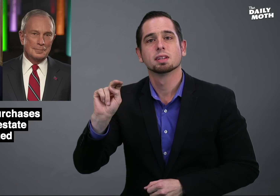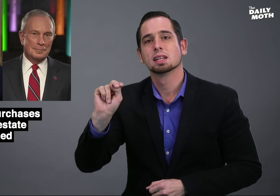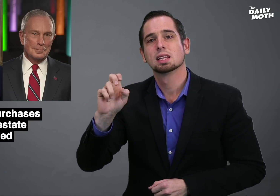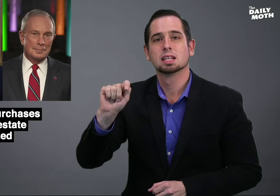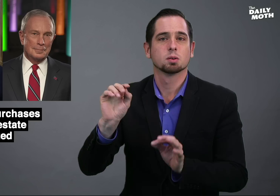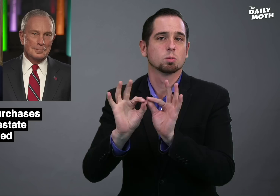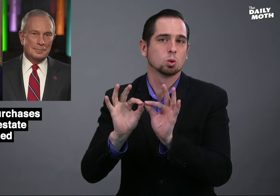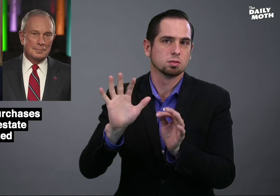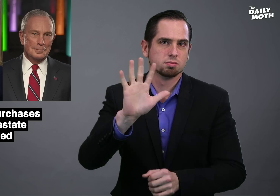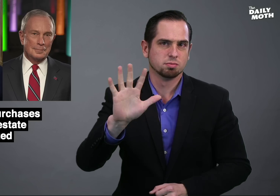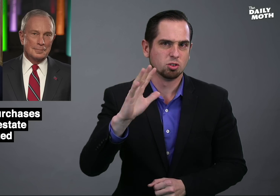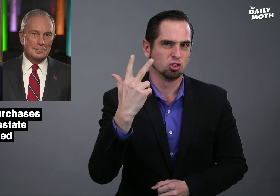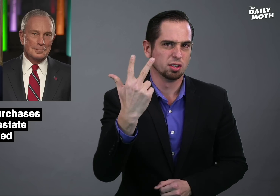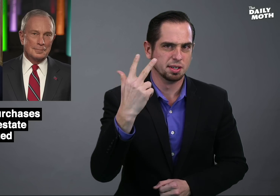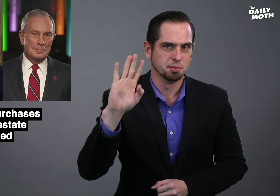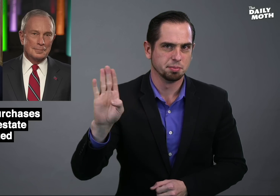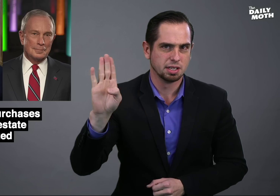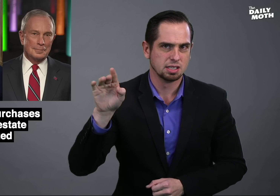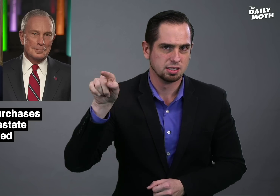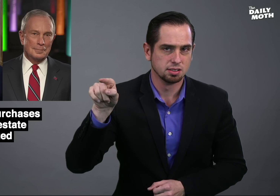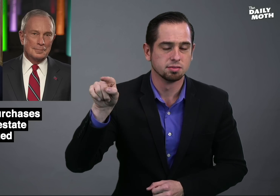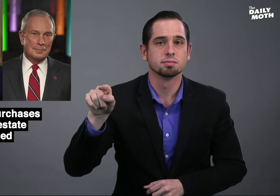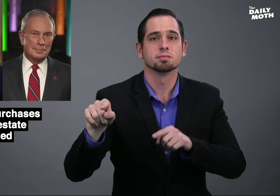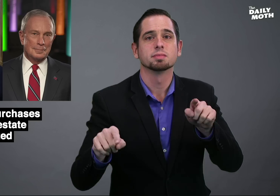he has a net worth of about $3 billion.